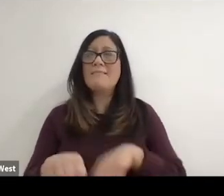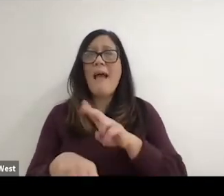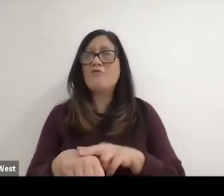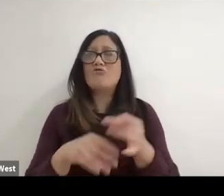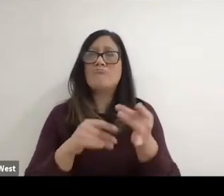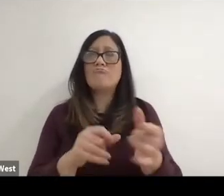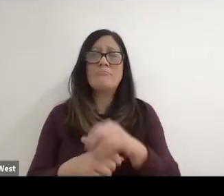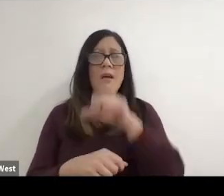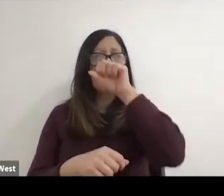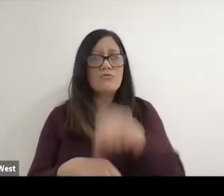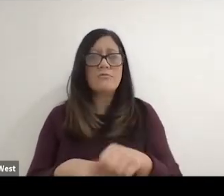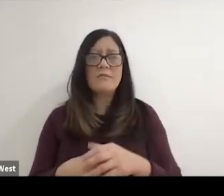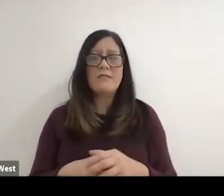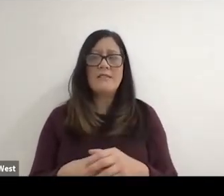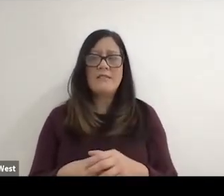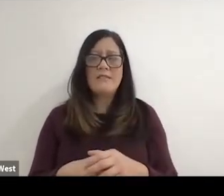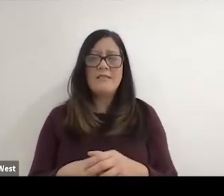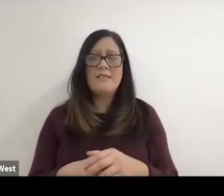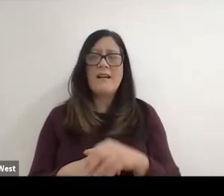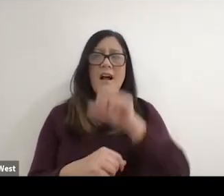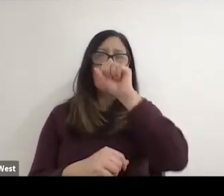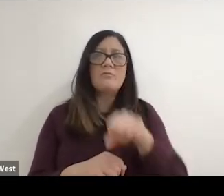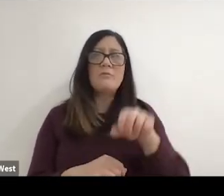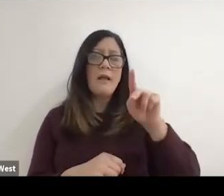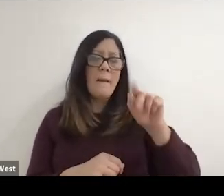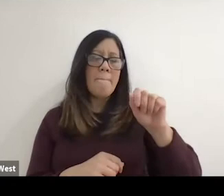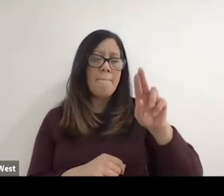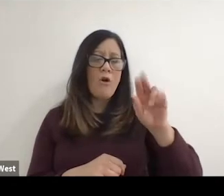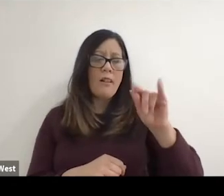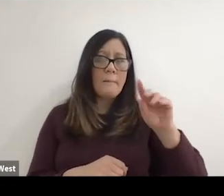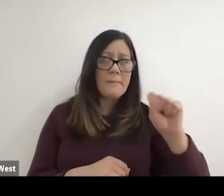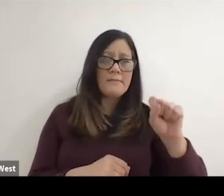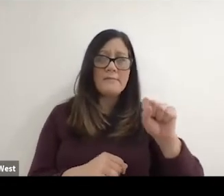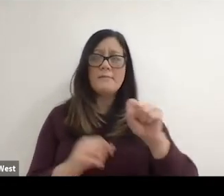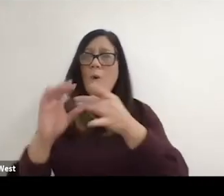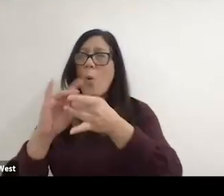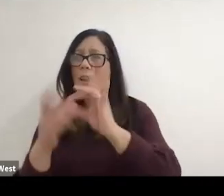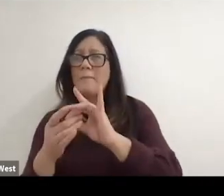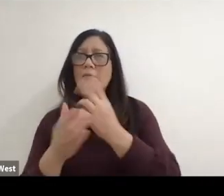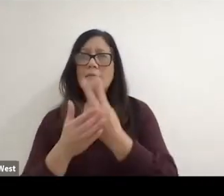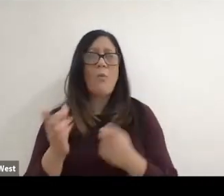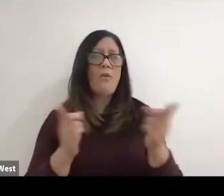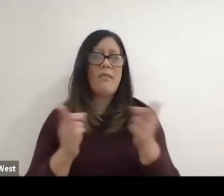it's just very natural and I and I love it and I love the fact that the Paralympics and the Olympics,